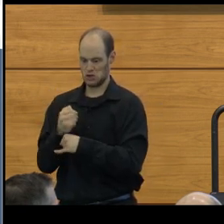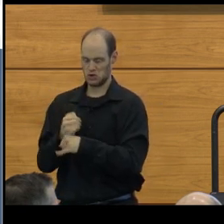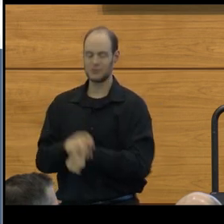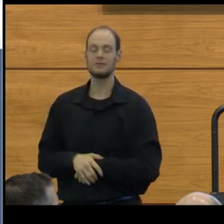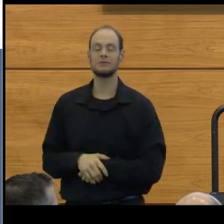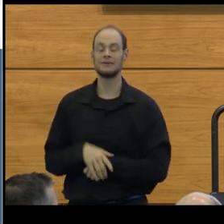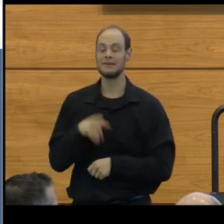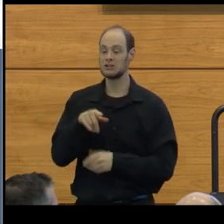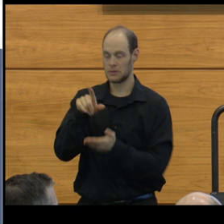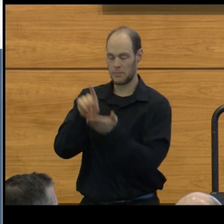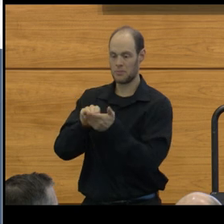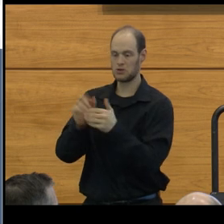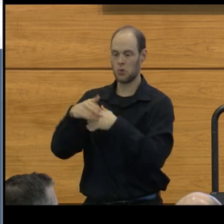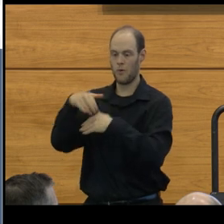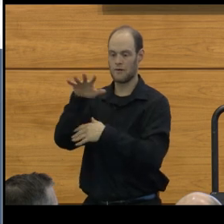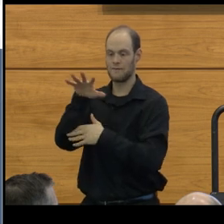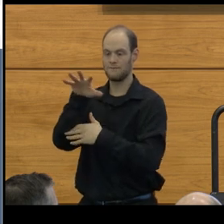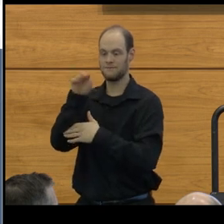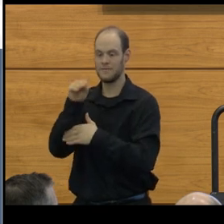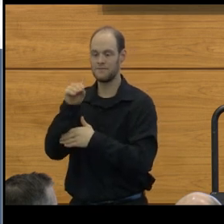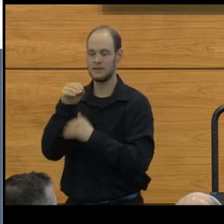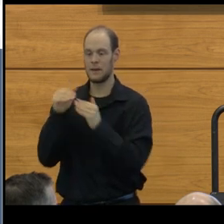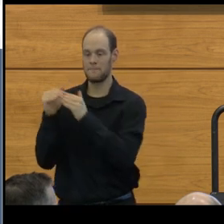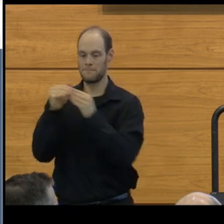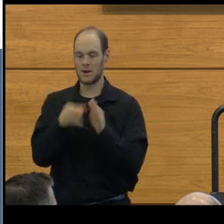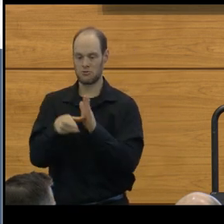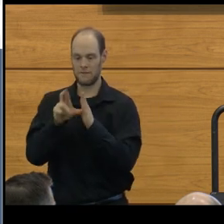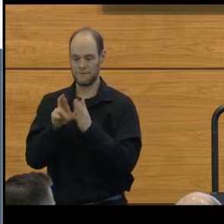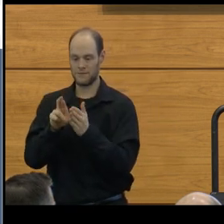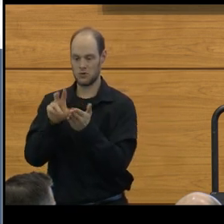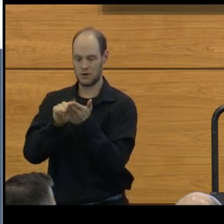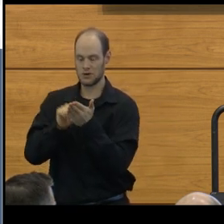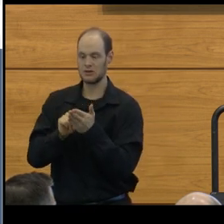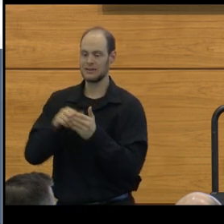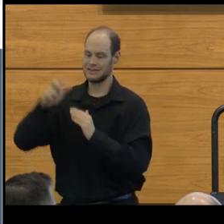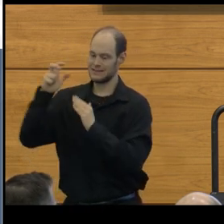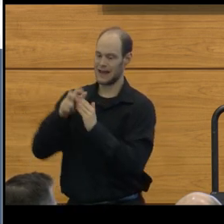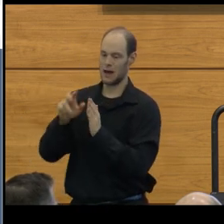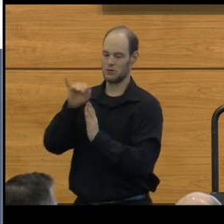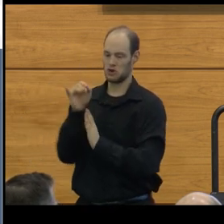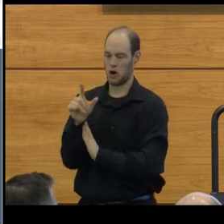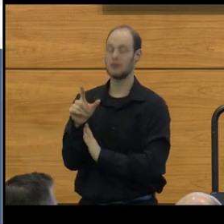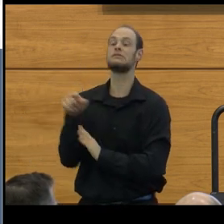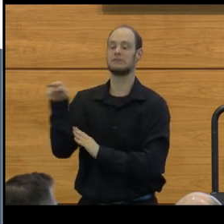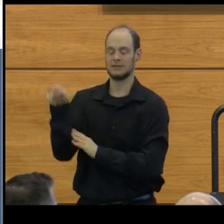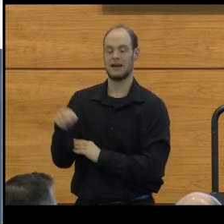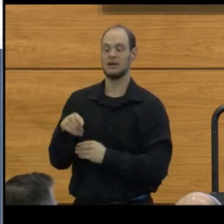She has published more than 50 peer reviewed articles in top journals, and has received